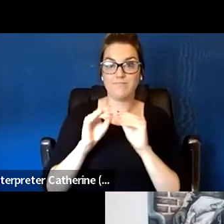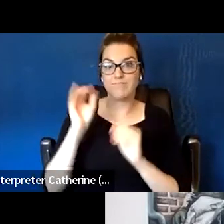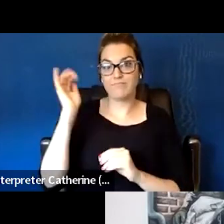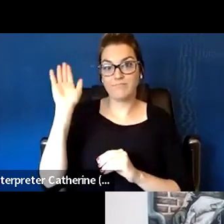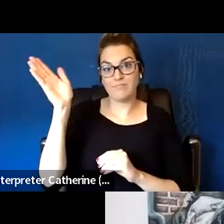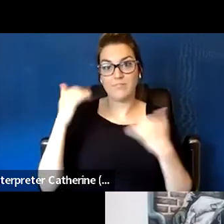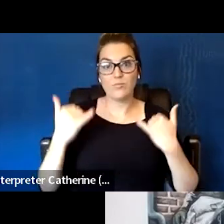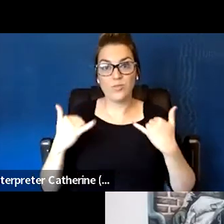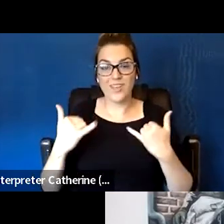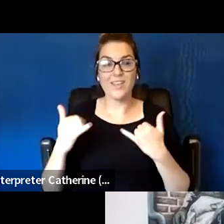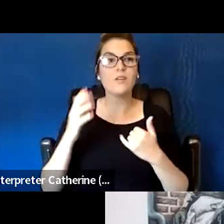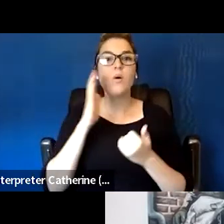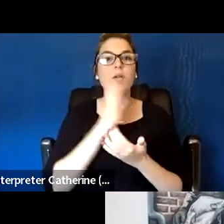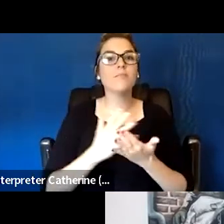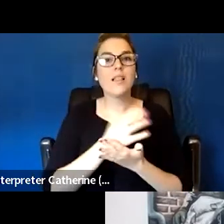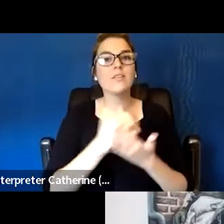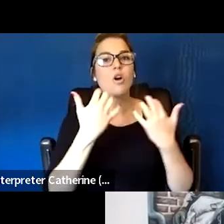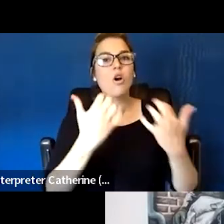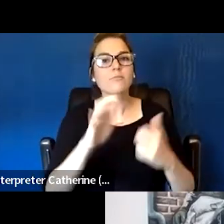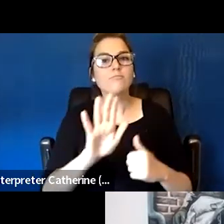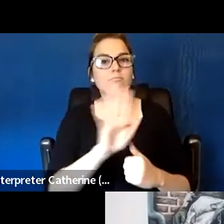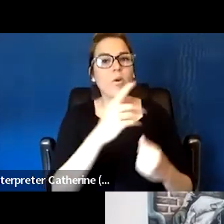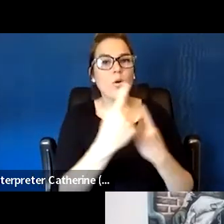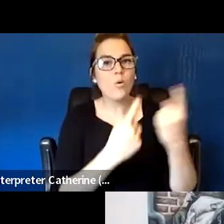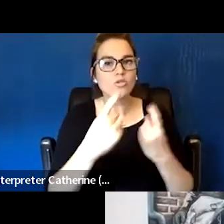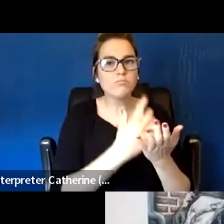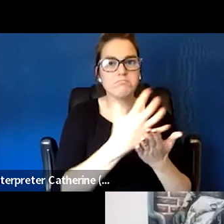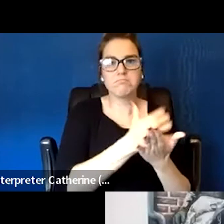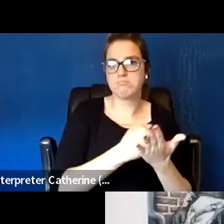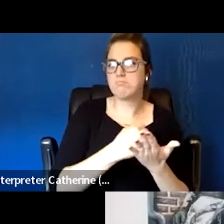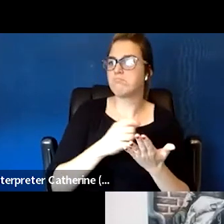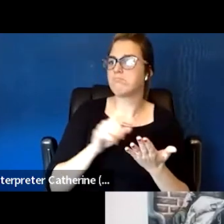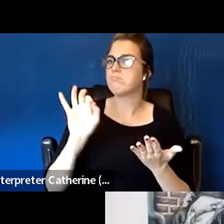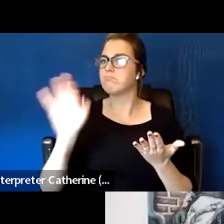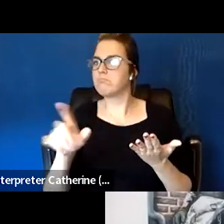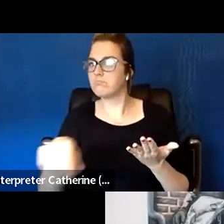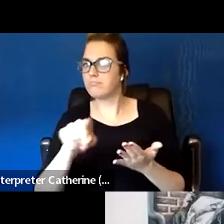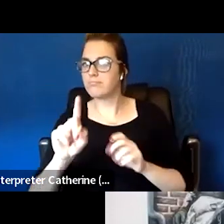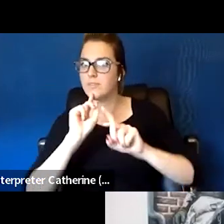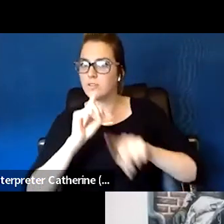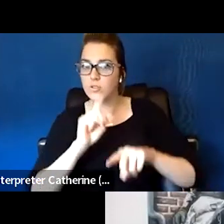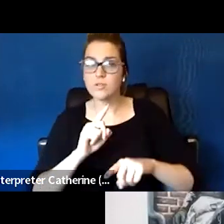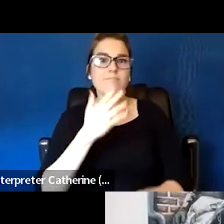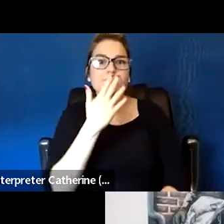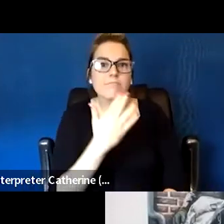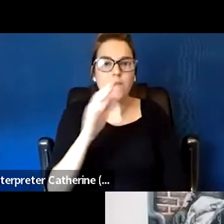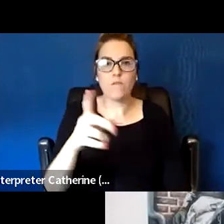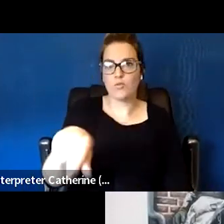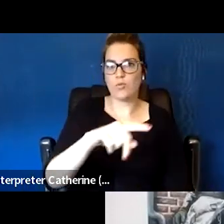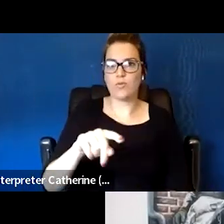And I should just say we really appreciate everyone who's posted comments and questions in the Q&A box.